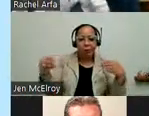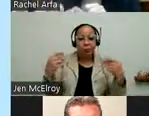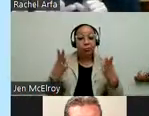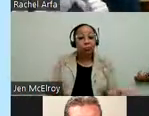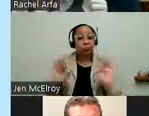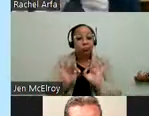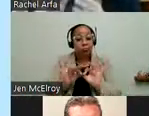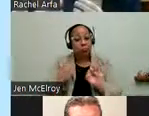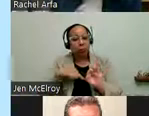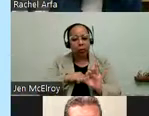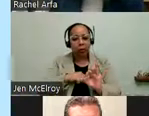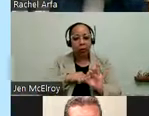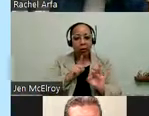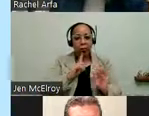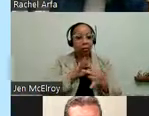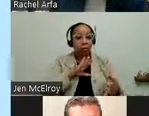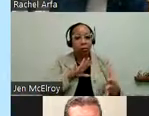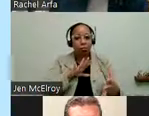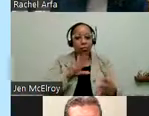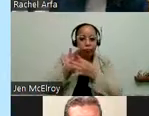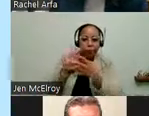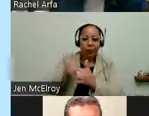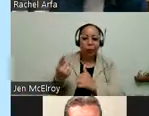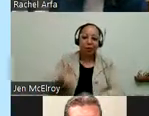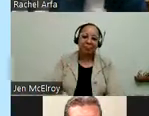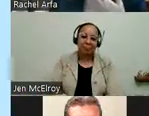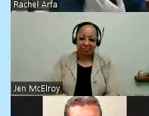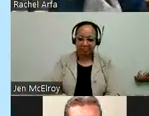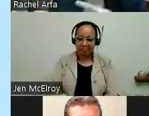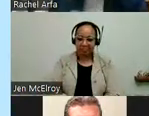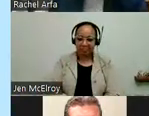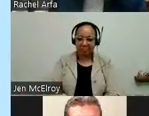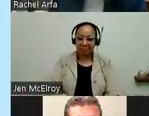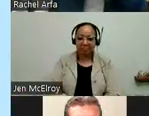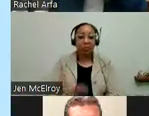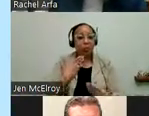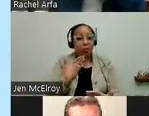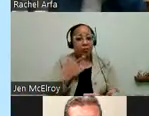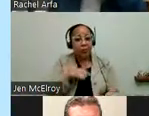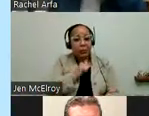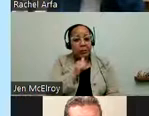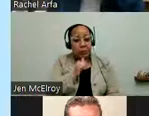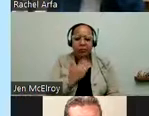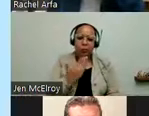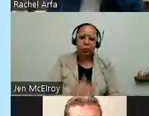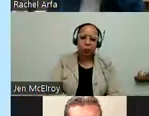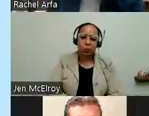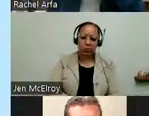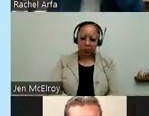So thank you everybody for your patience.